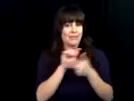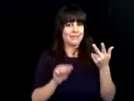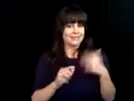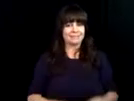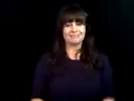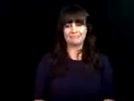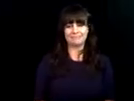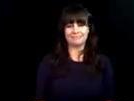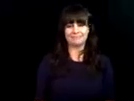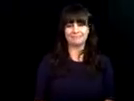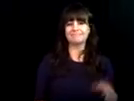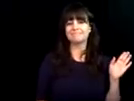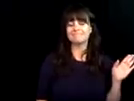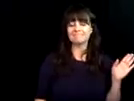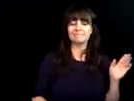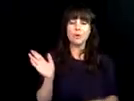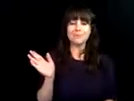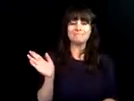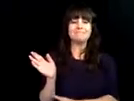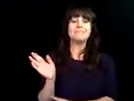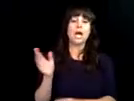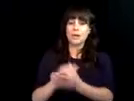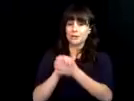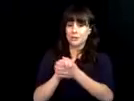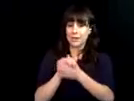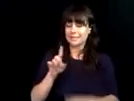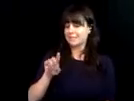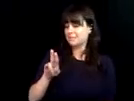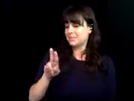and support at the state, national and local level. Thank you.